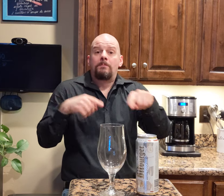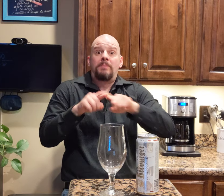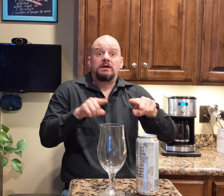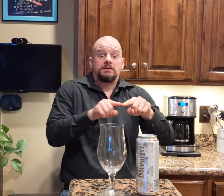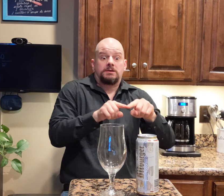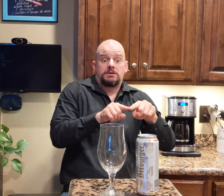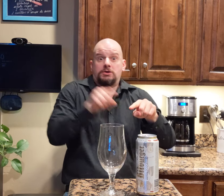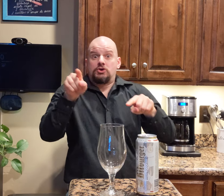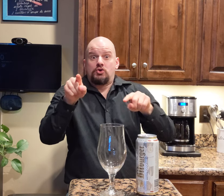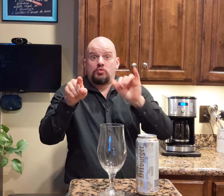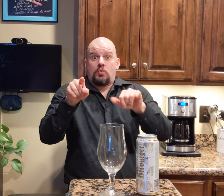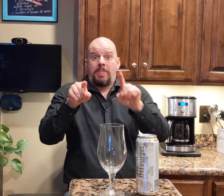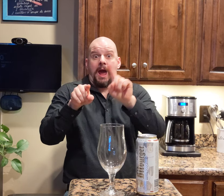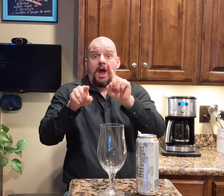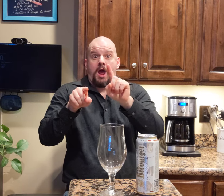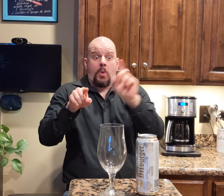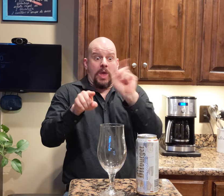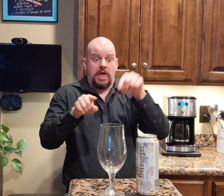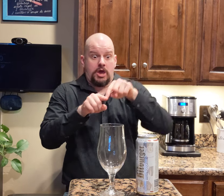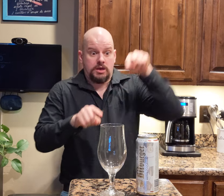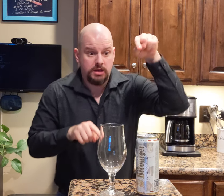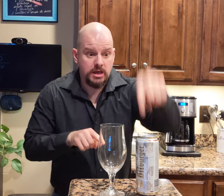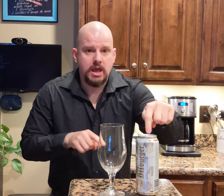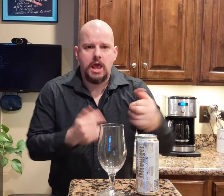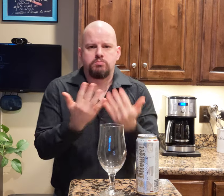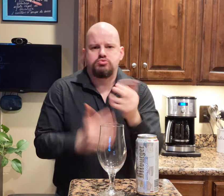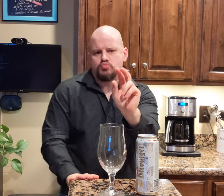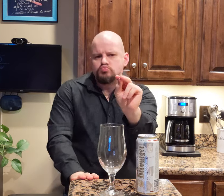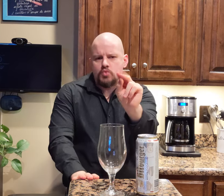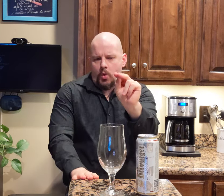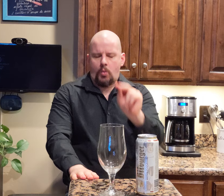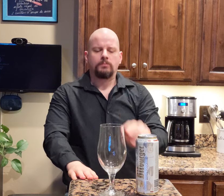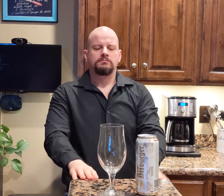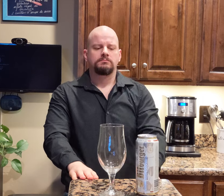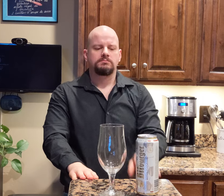but I haven't been to the city where it was brewed.